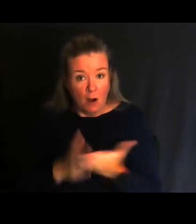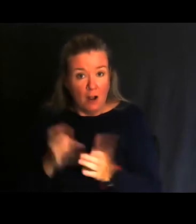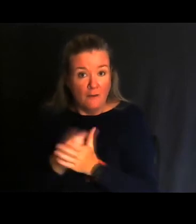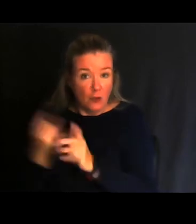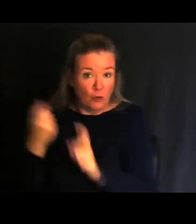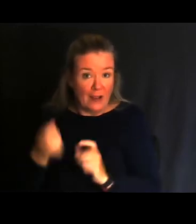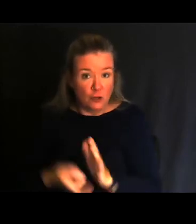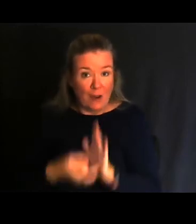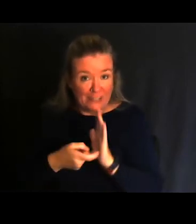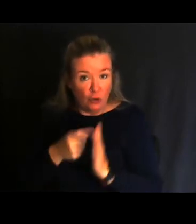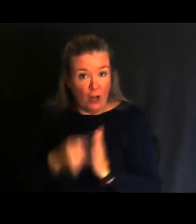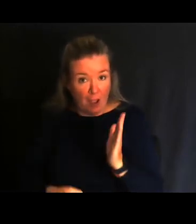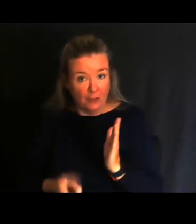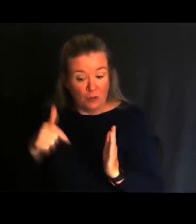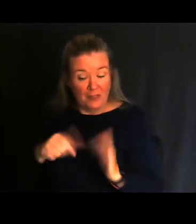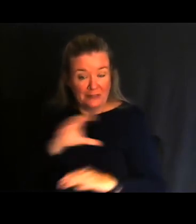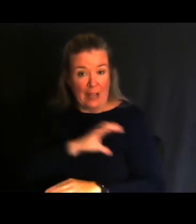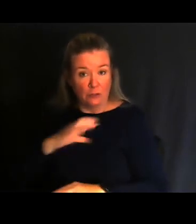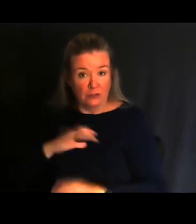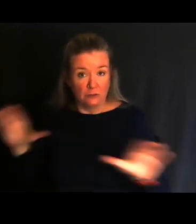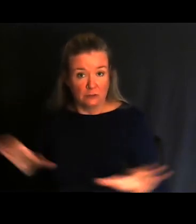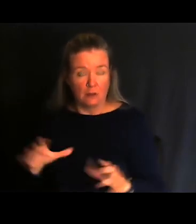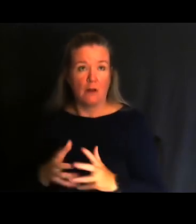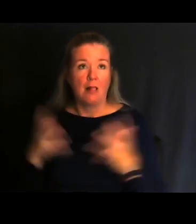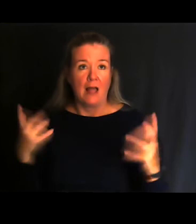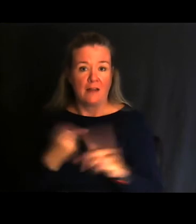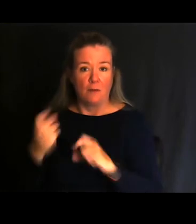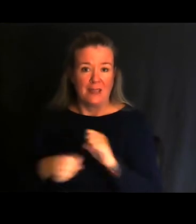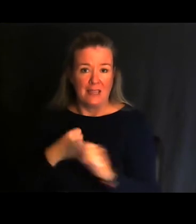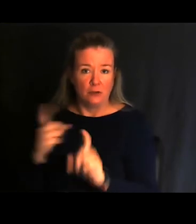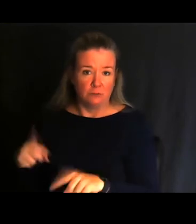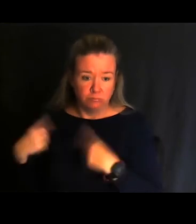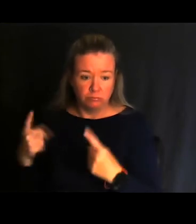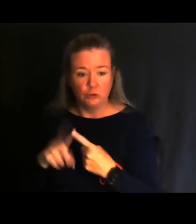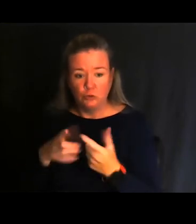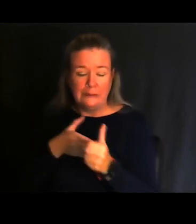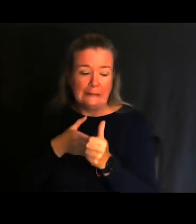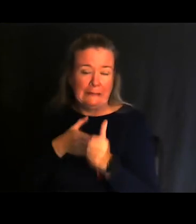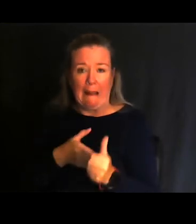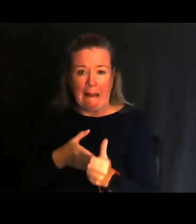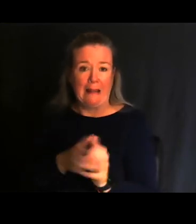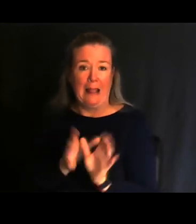So, this council has done a lot over the years to really guide and nurture the development